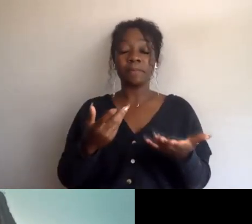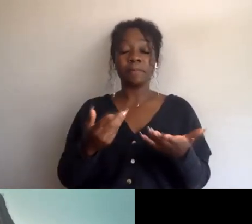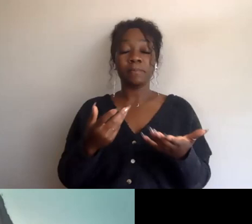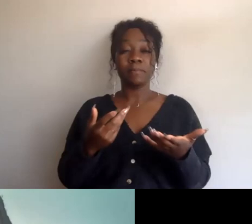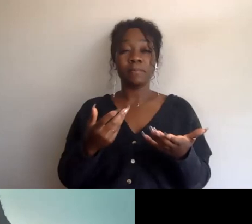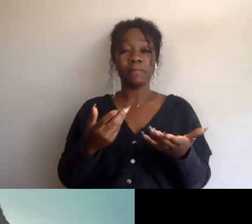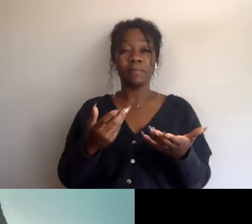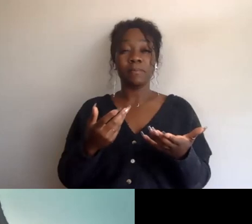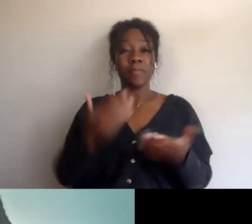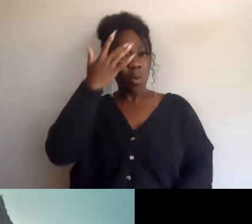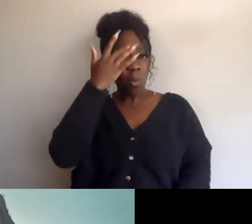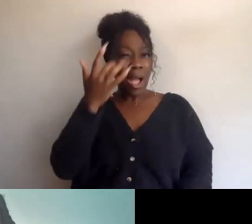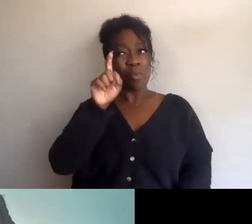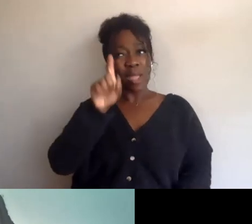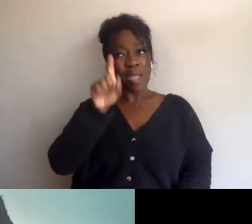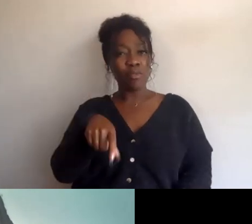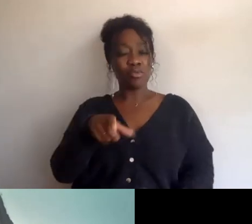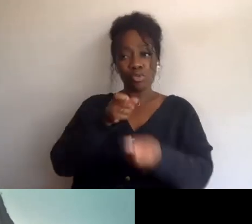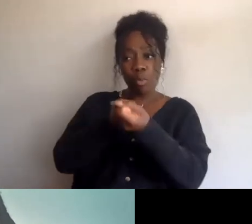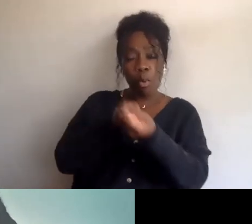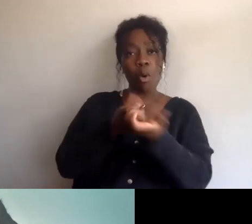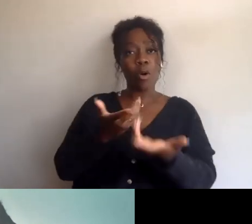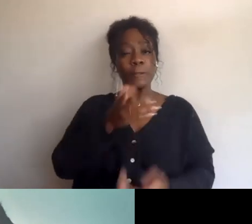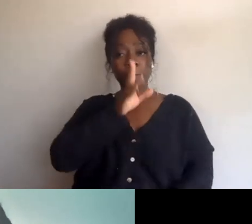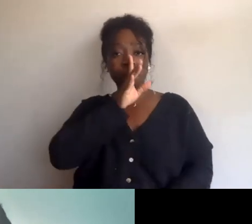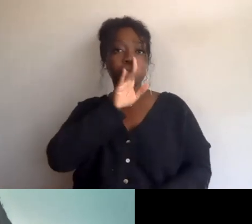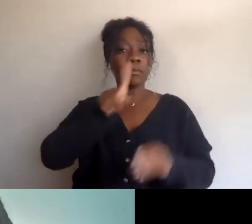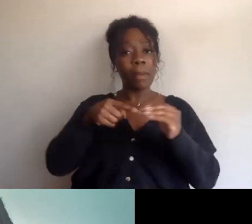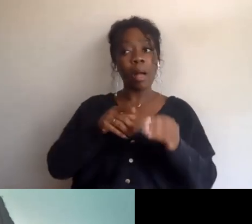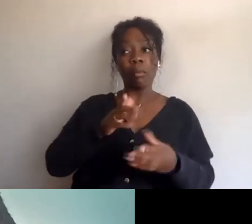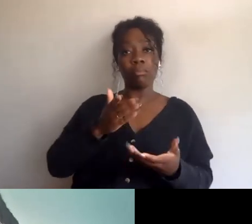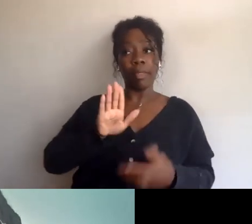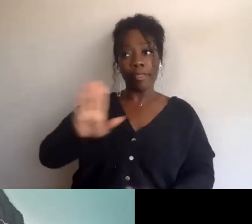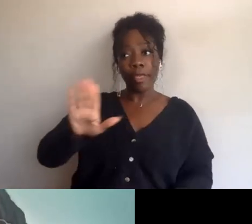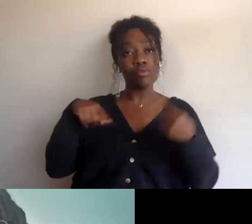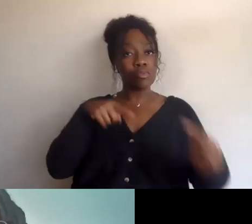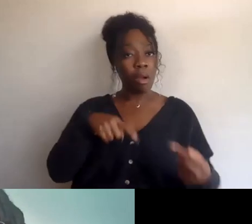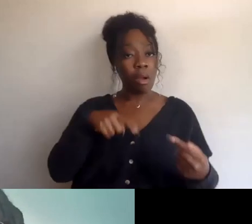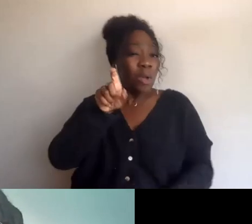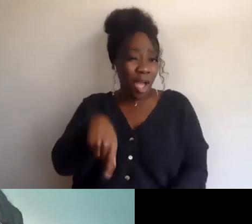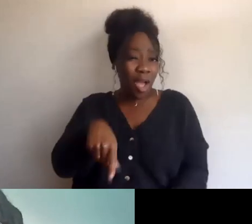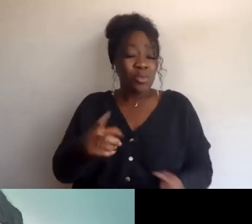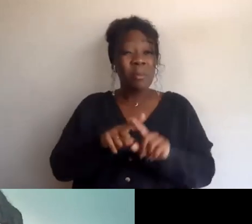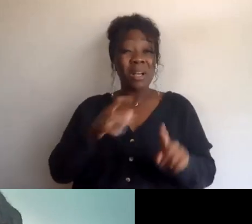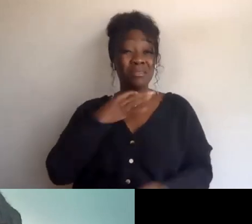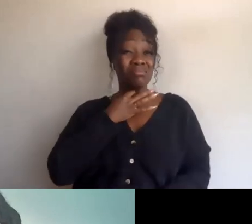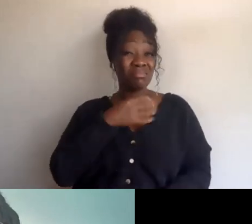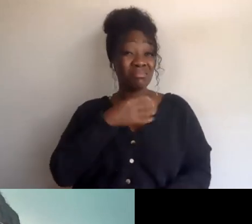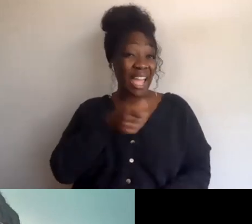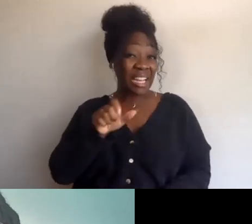to the Palestinians' plight, but I wondered if there were any particular organizations